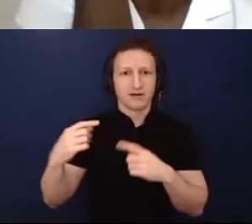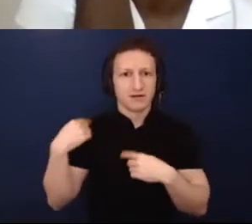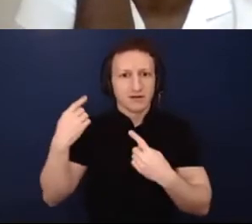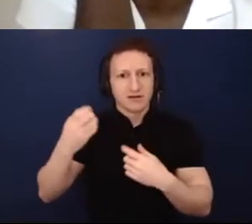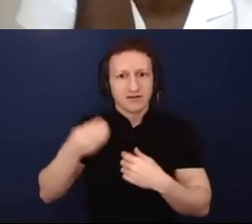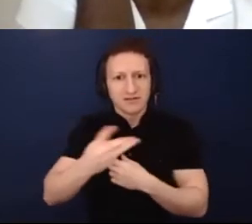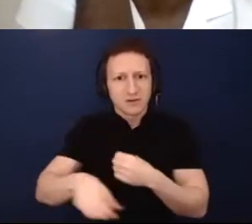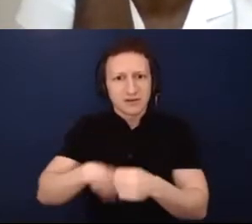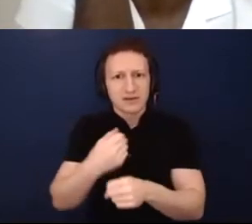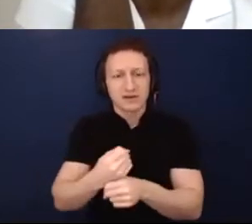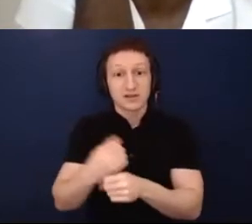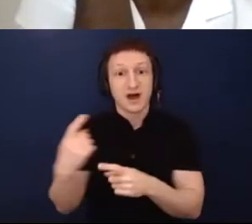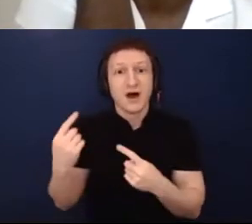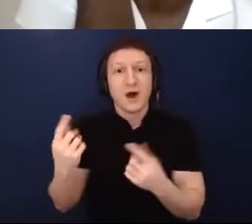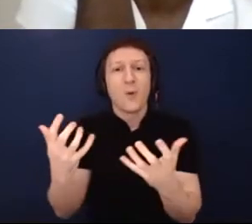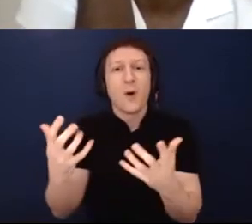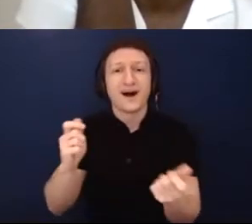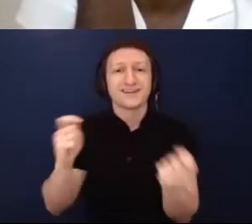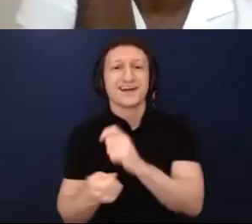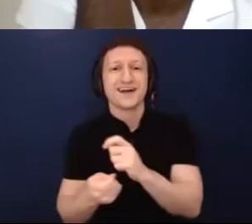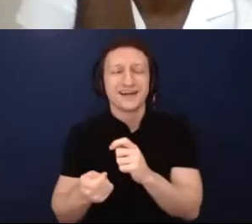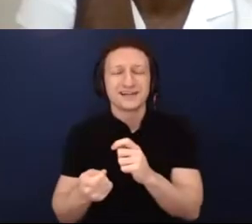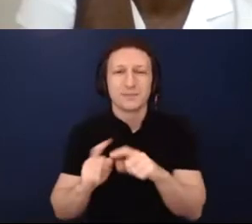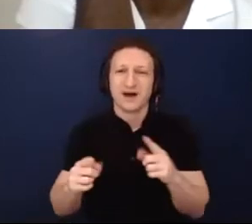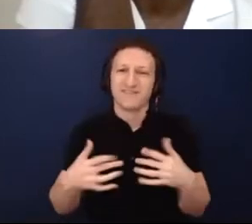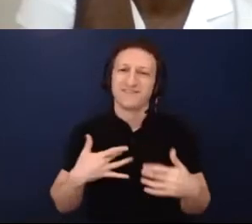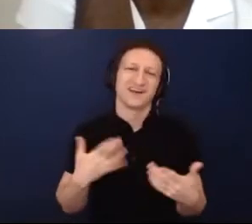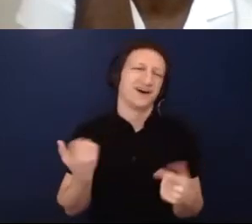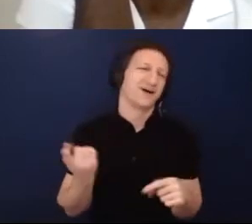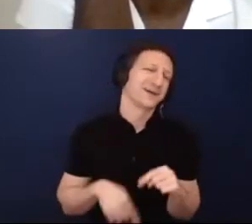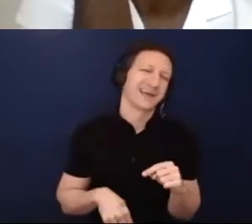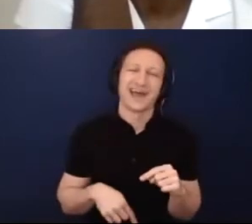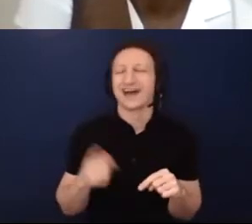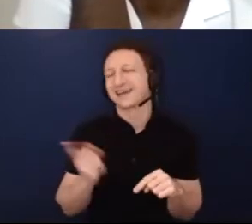wanted to disrupt that but never felt like we had the opportunity? So, in